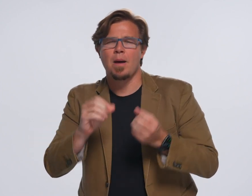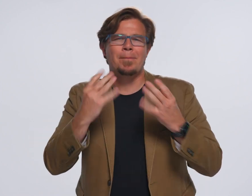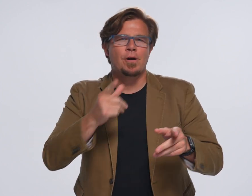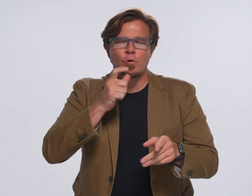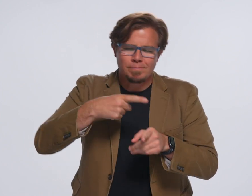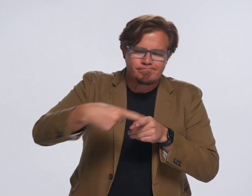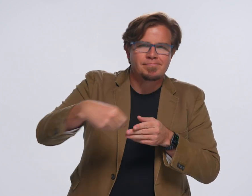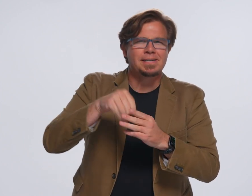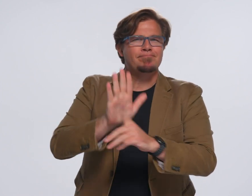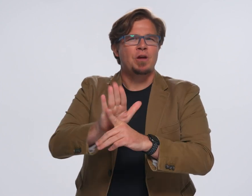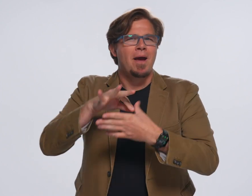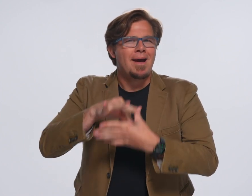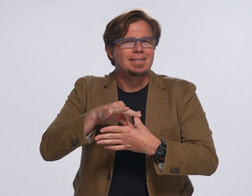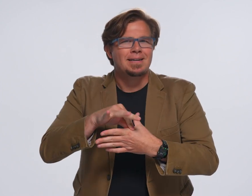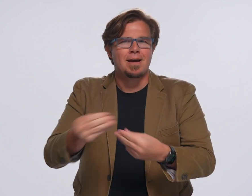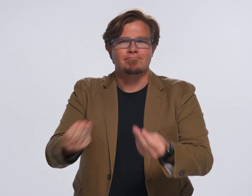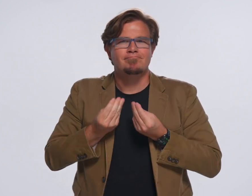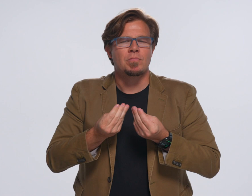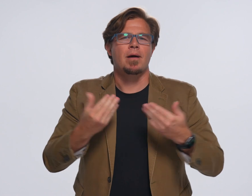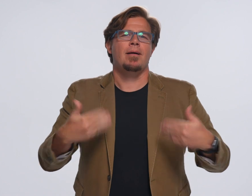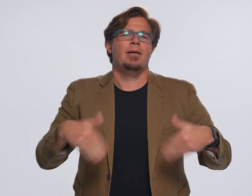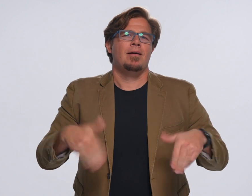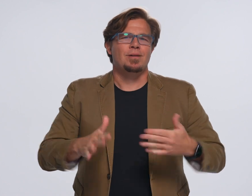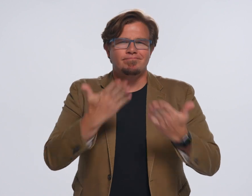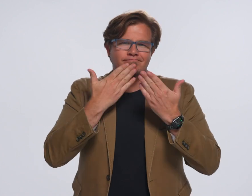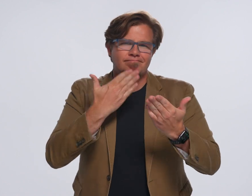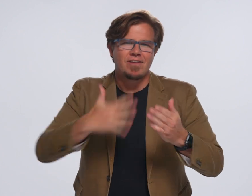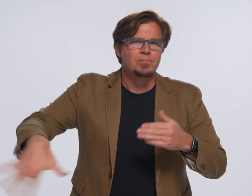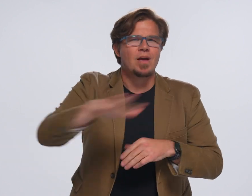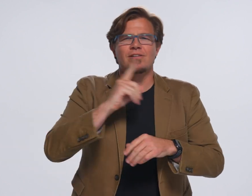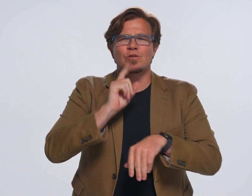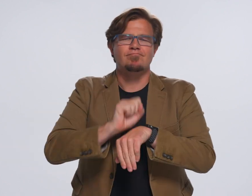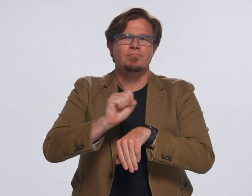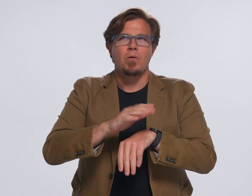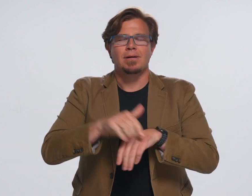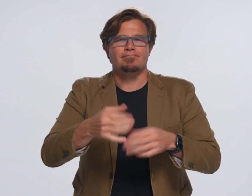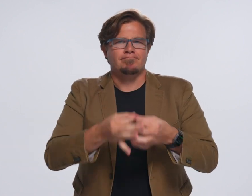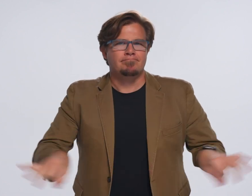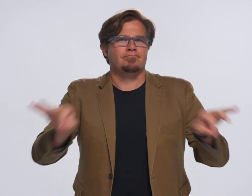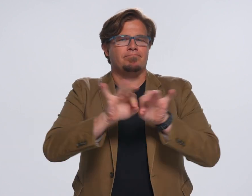and many, many subject matter experts. Thank you to everybody for working with us on this huge undertaking,